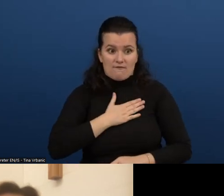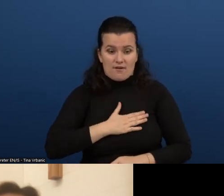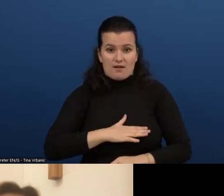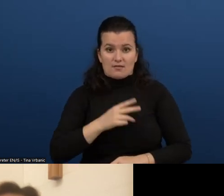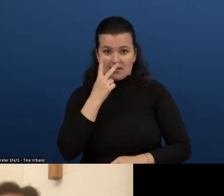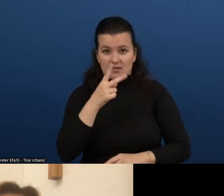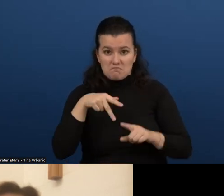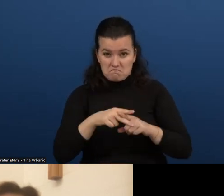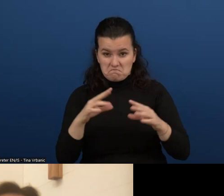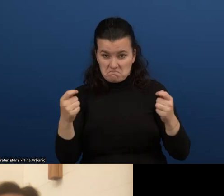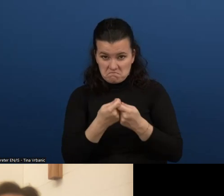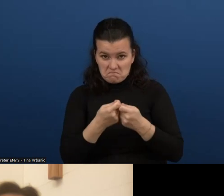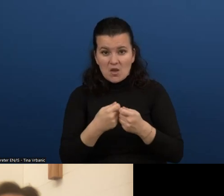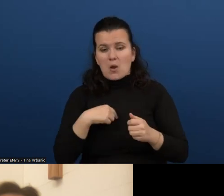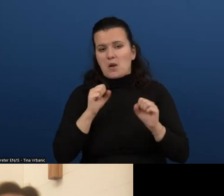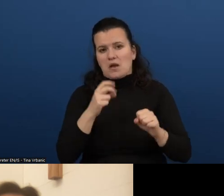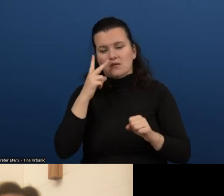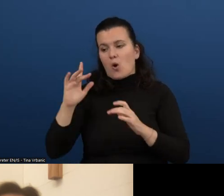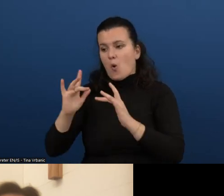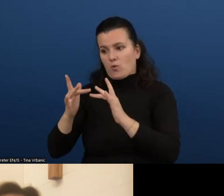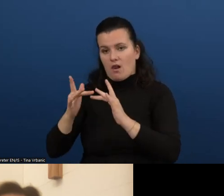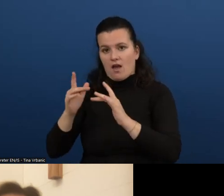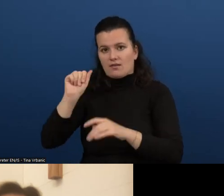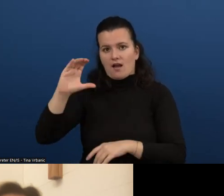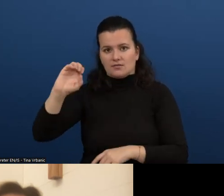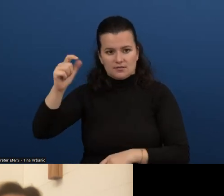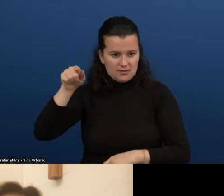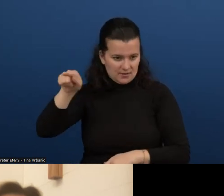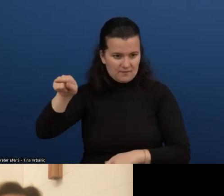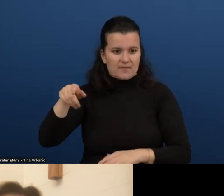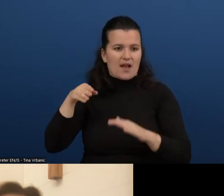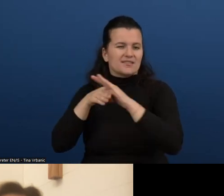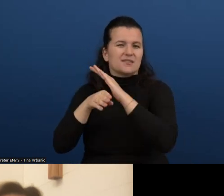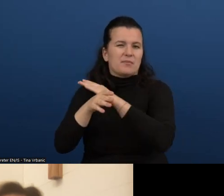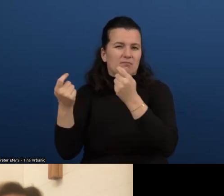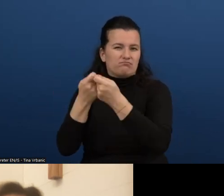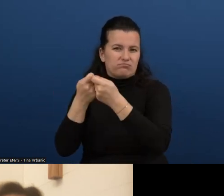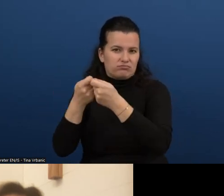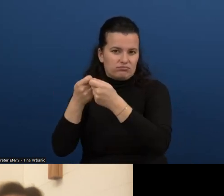still going on. We now have the rules published in the WAI website.